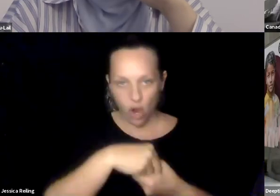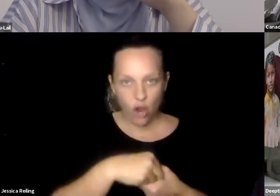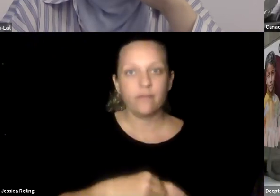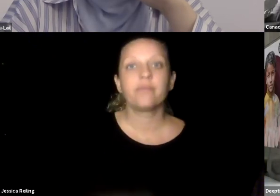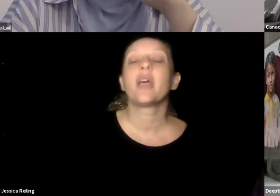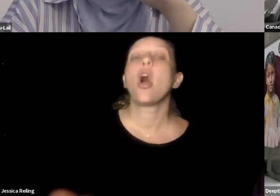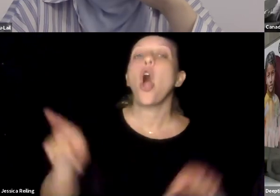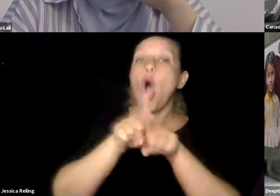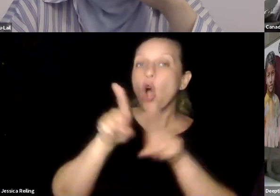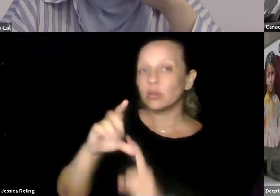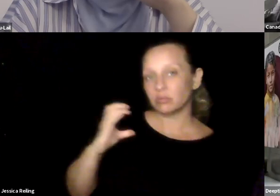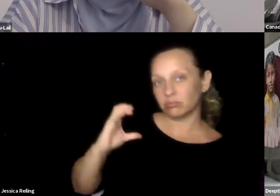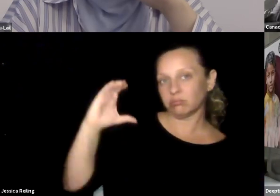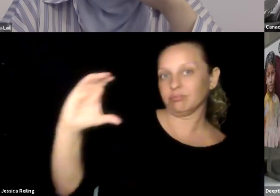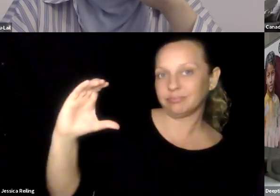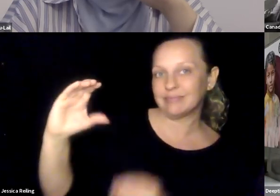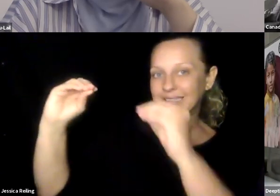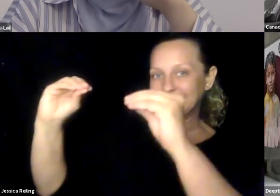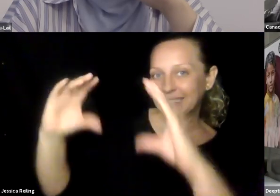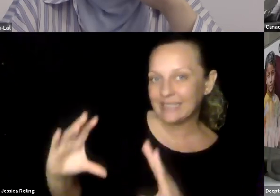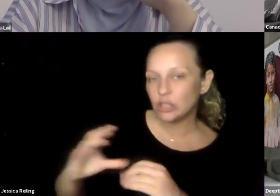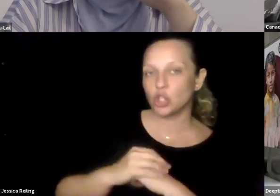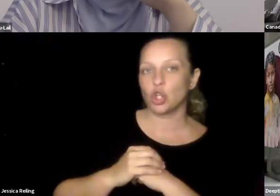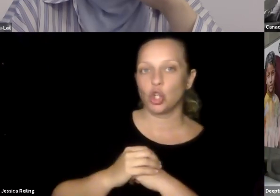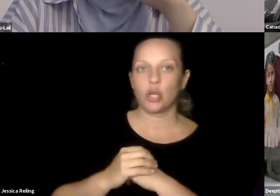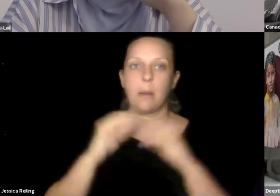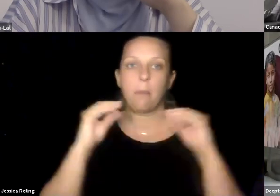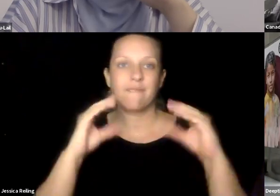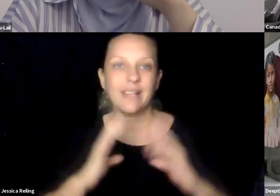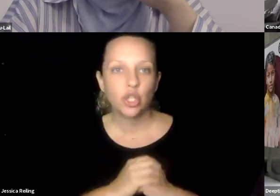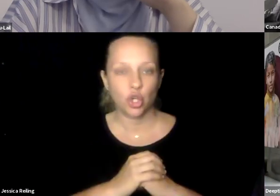components of the education technology ecosystem. So the role and capacity